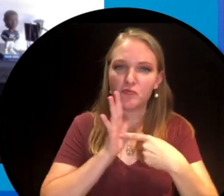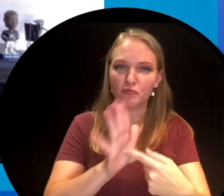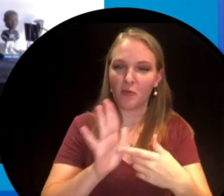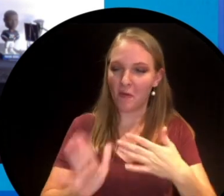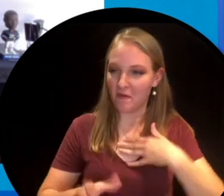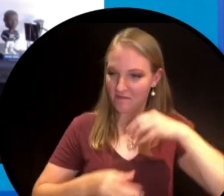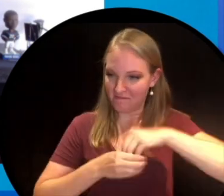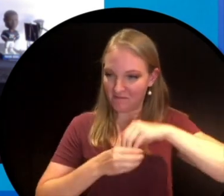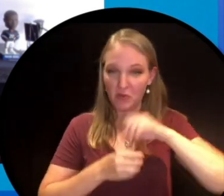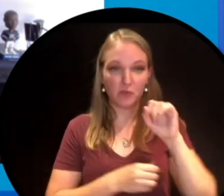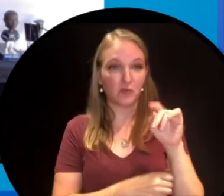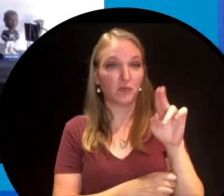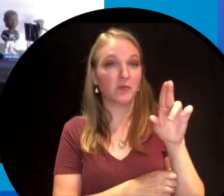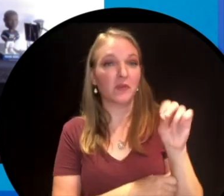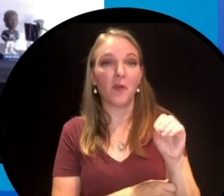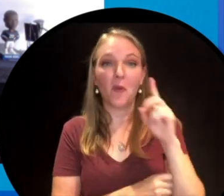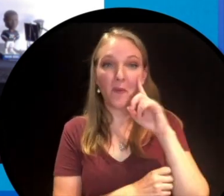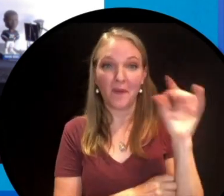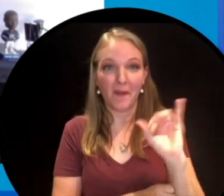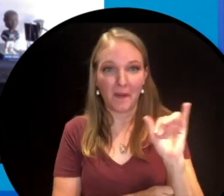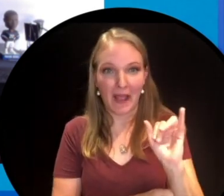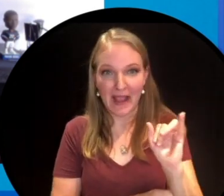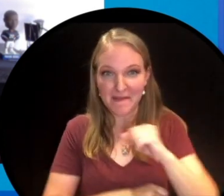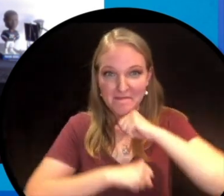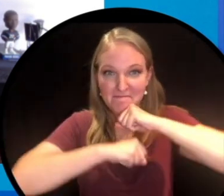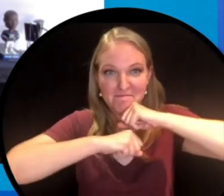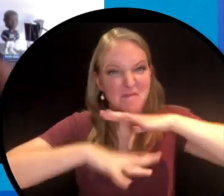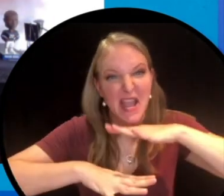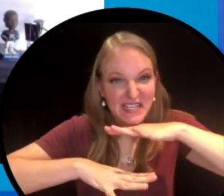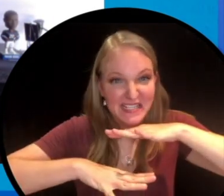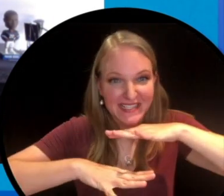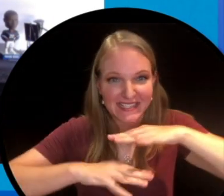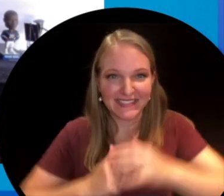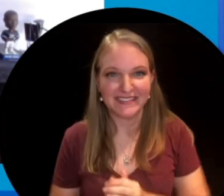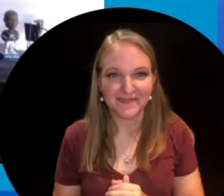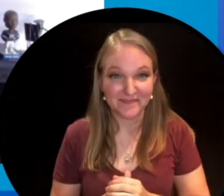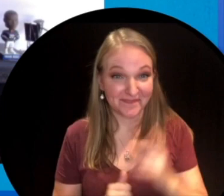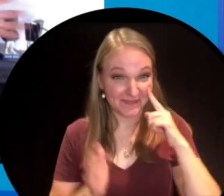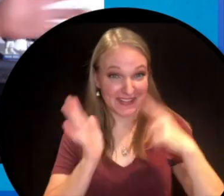sneak peek at what an artist studio looks like. It's a mess. So for example you can see that I've